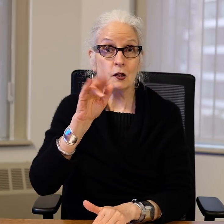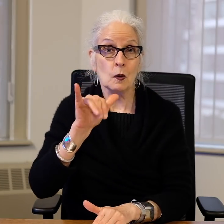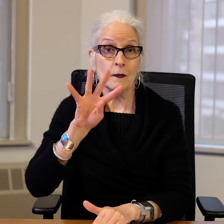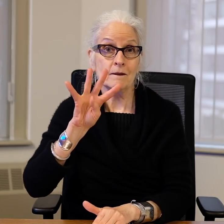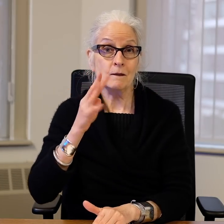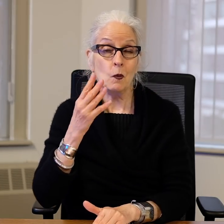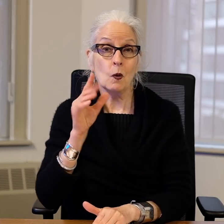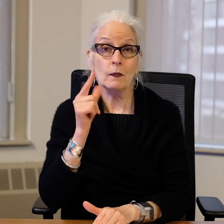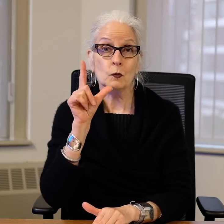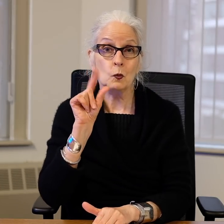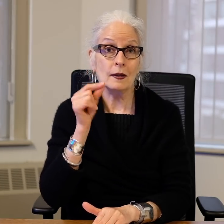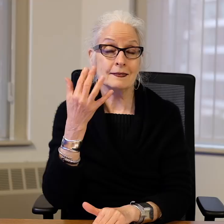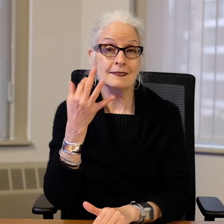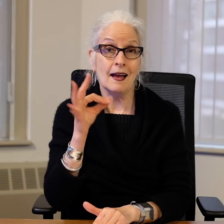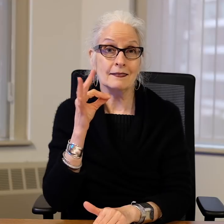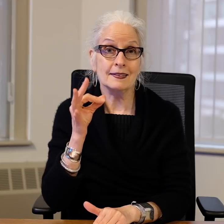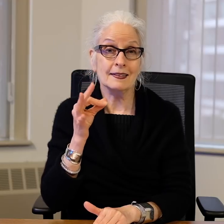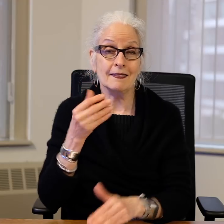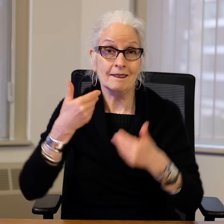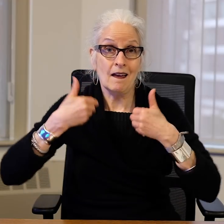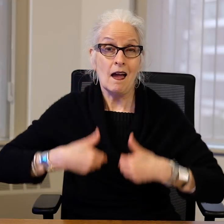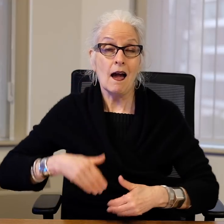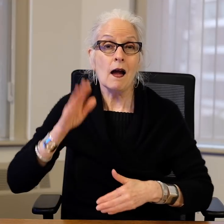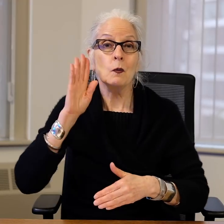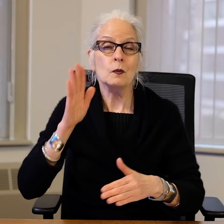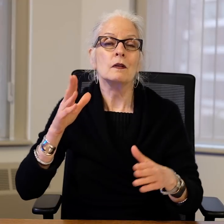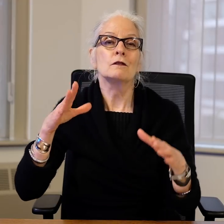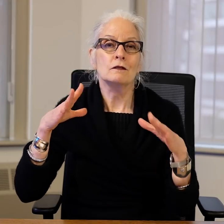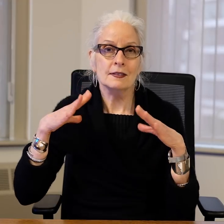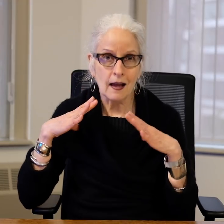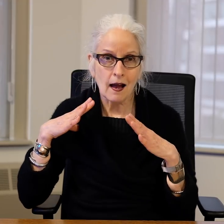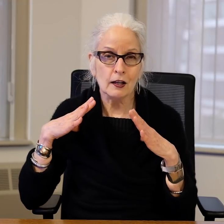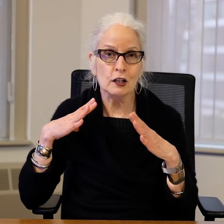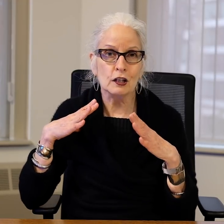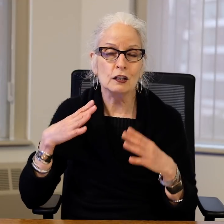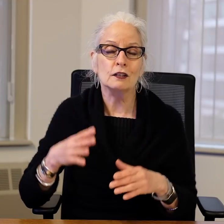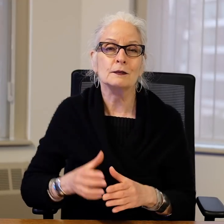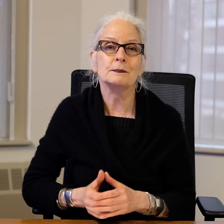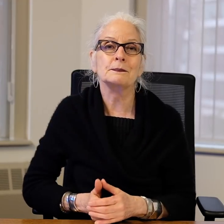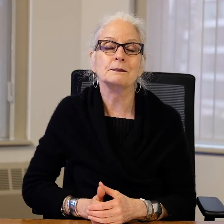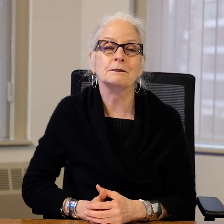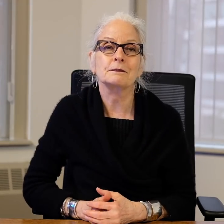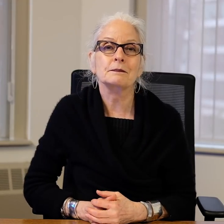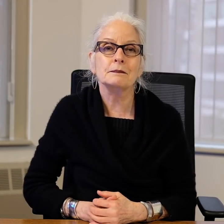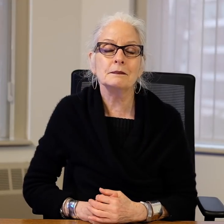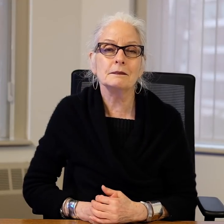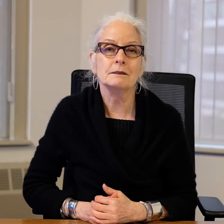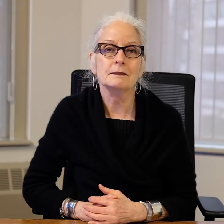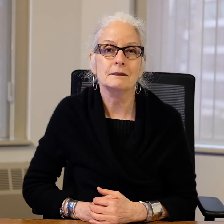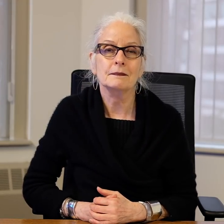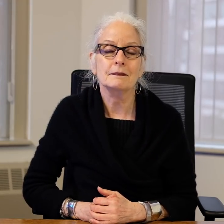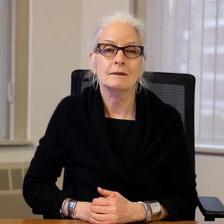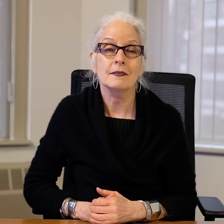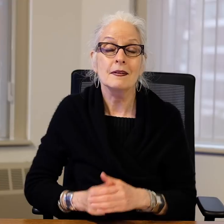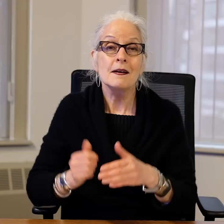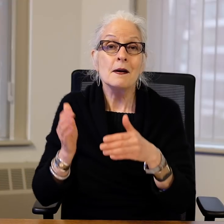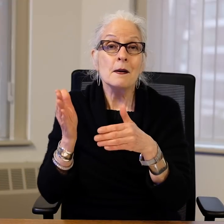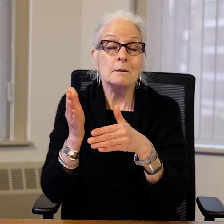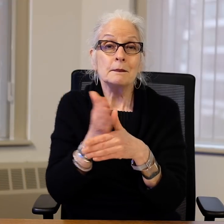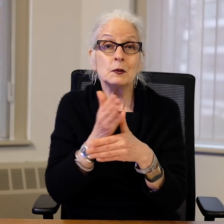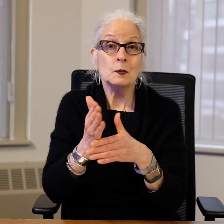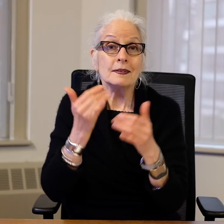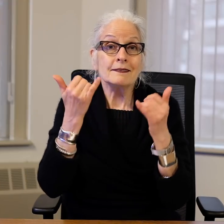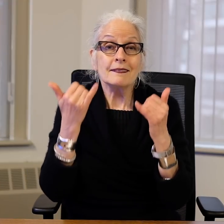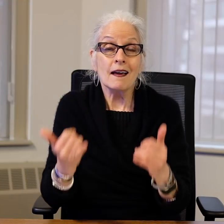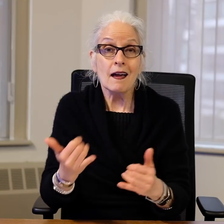Now this coming year, January 4, 2019 I will be retiring.